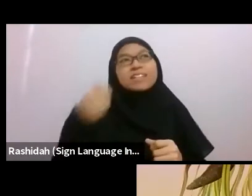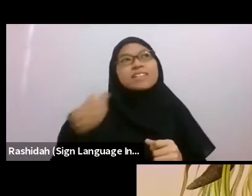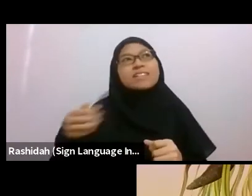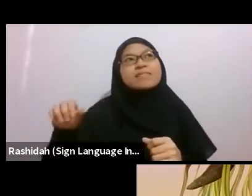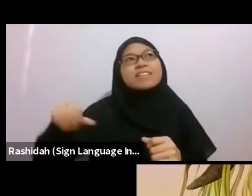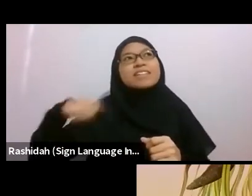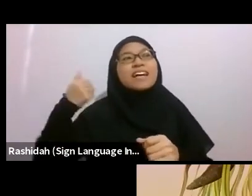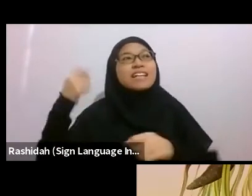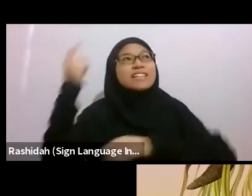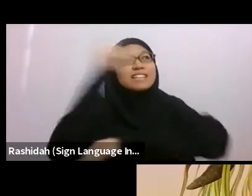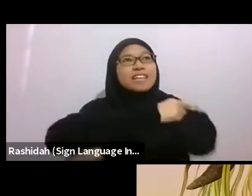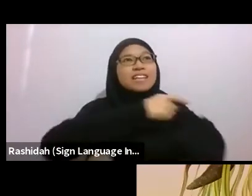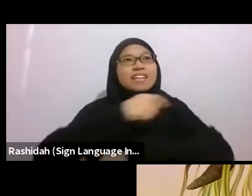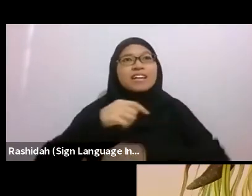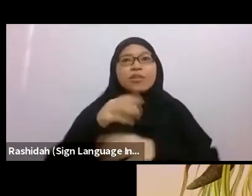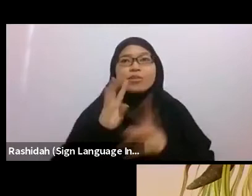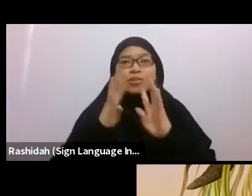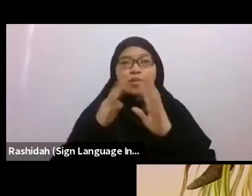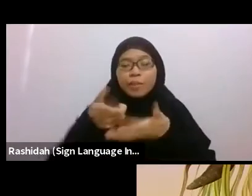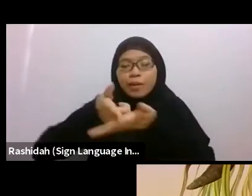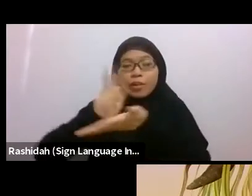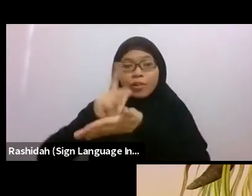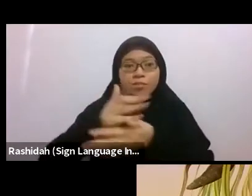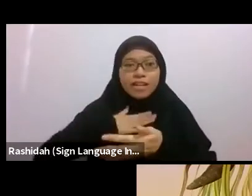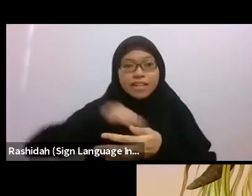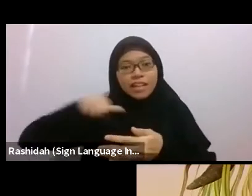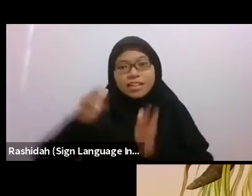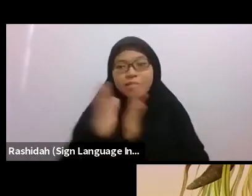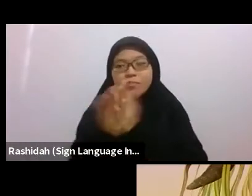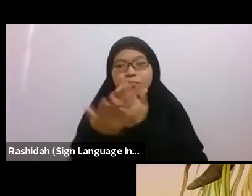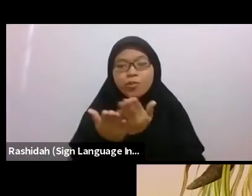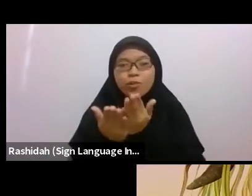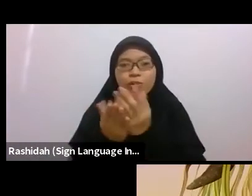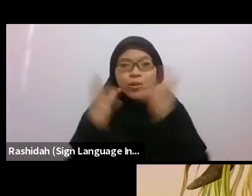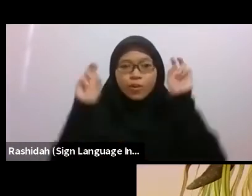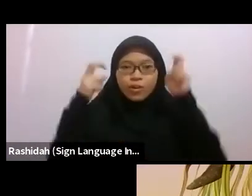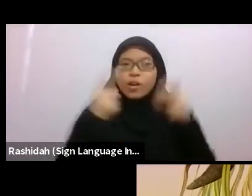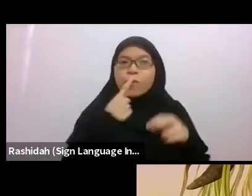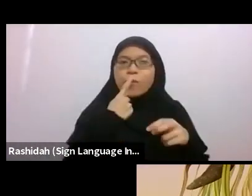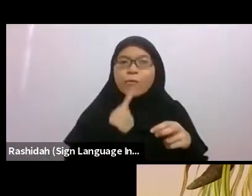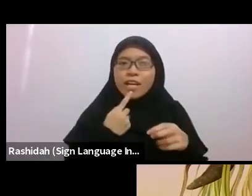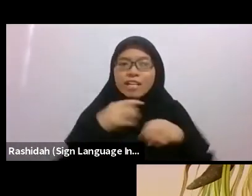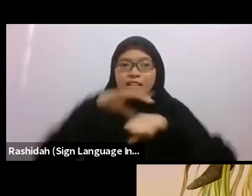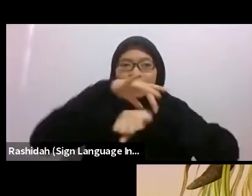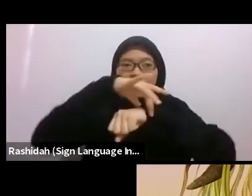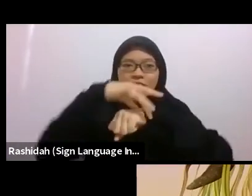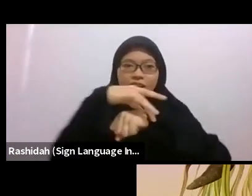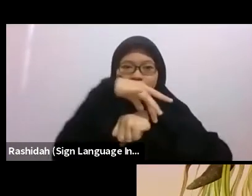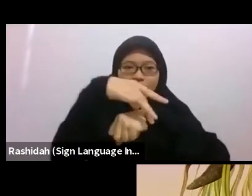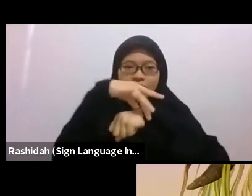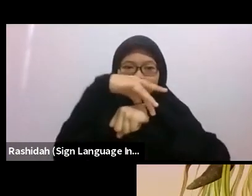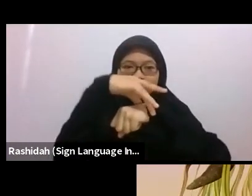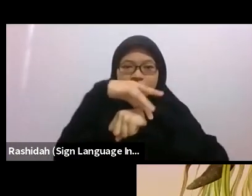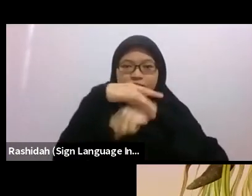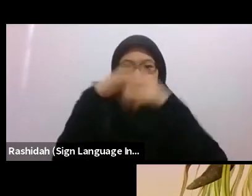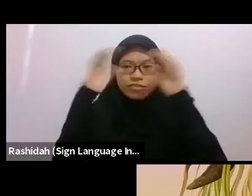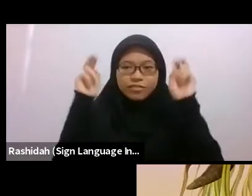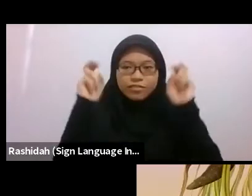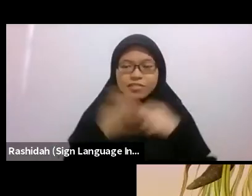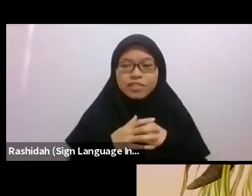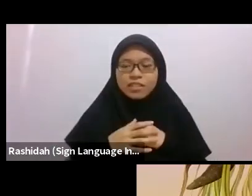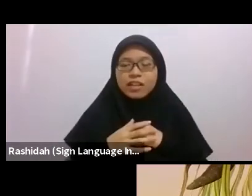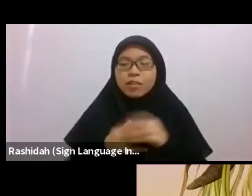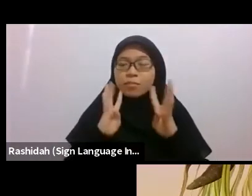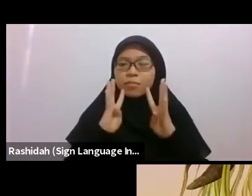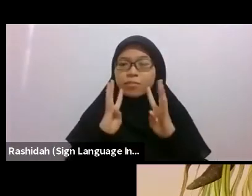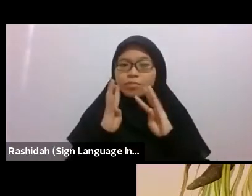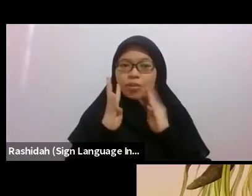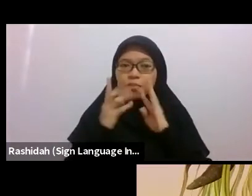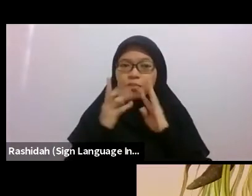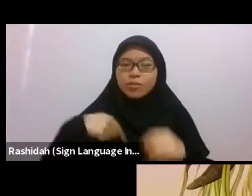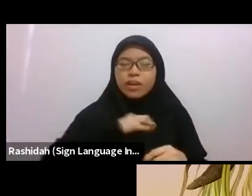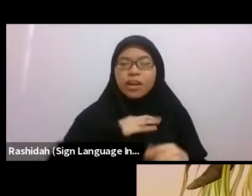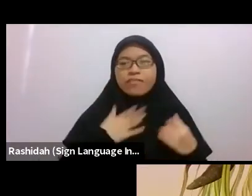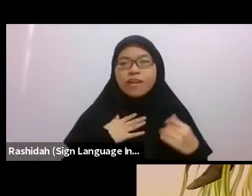and how Gina (Hietpas) was saying that we think we have personal memories and personal kind of rememberings, but our experience is actually not unique.